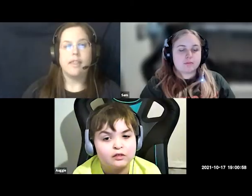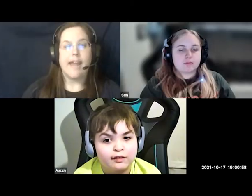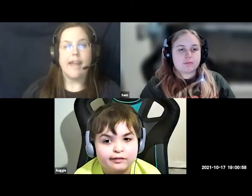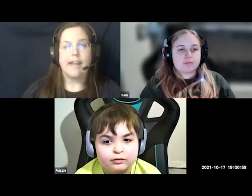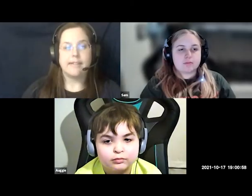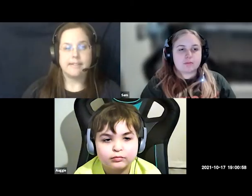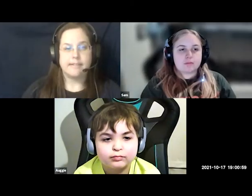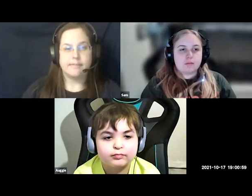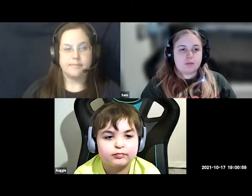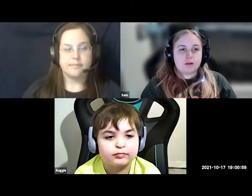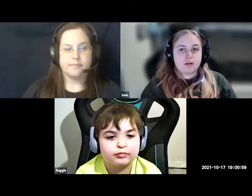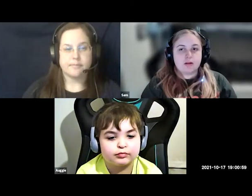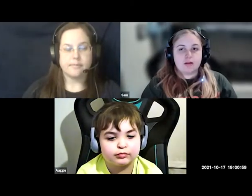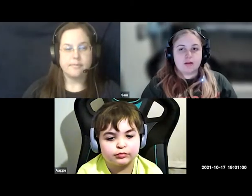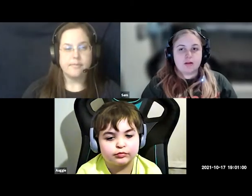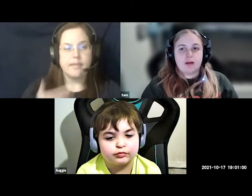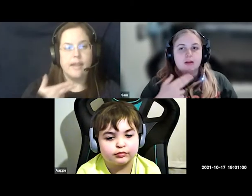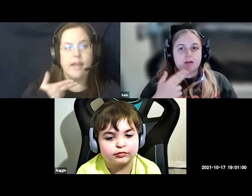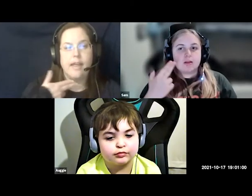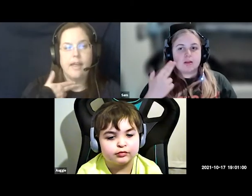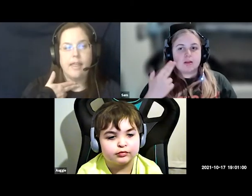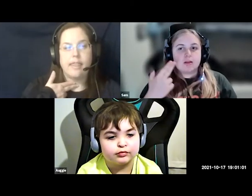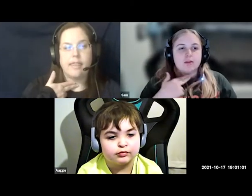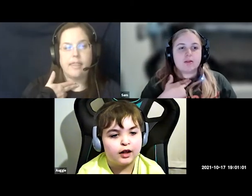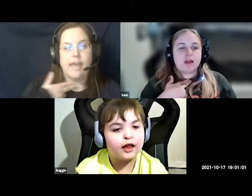thanks thanks